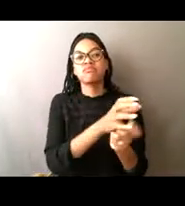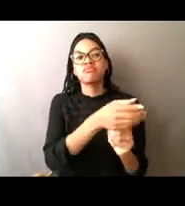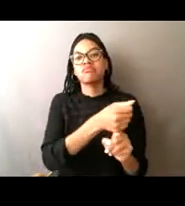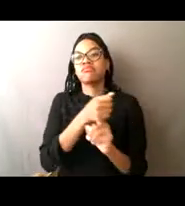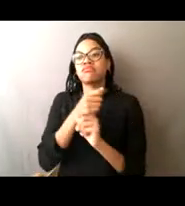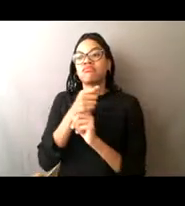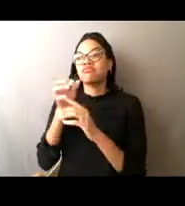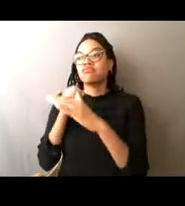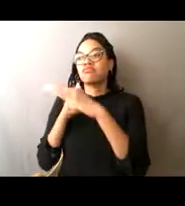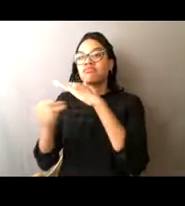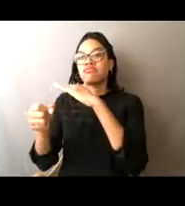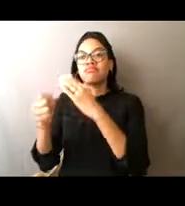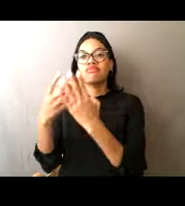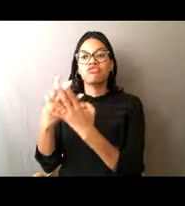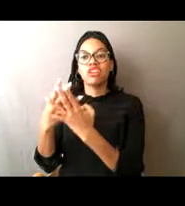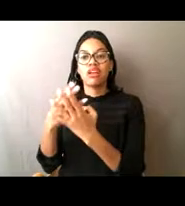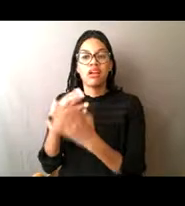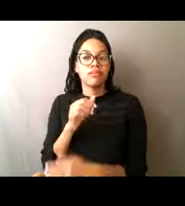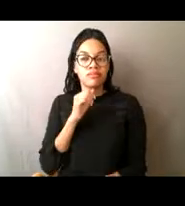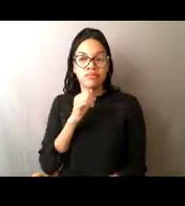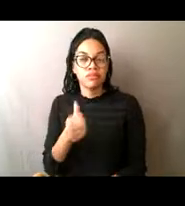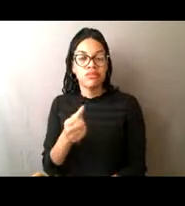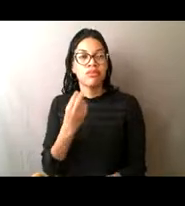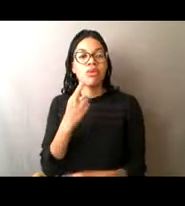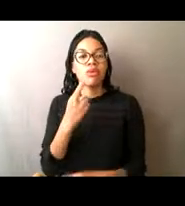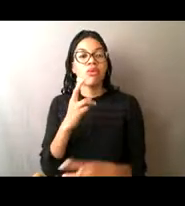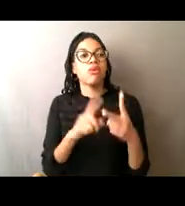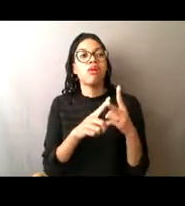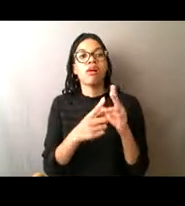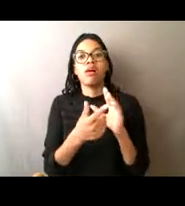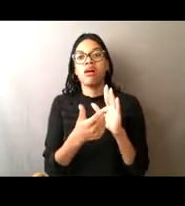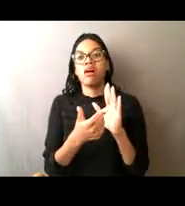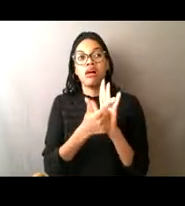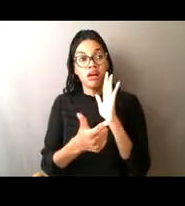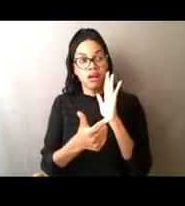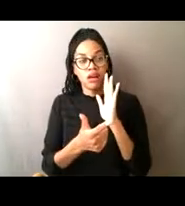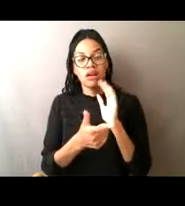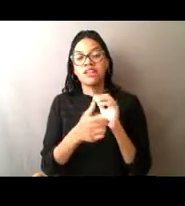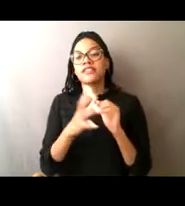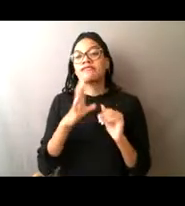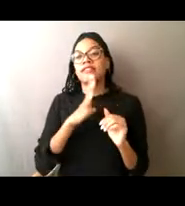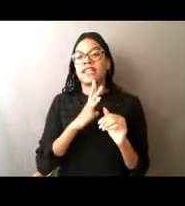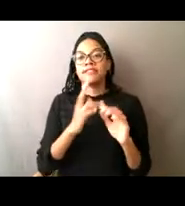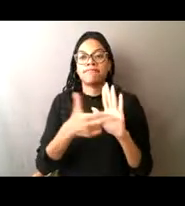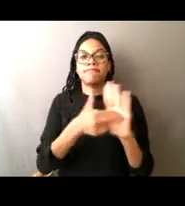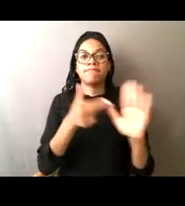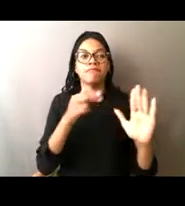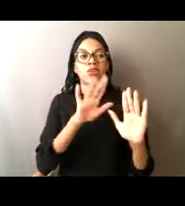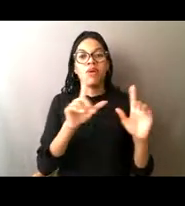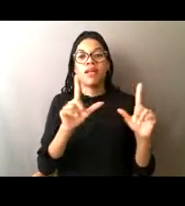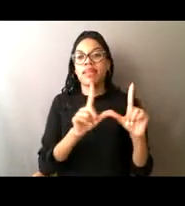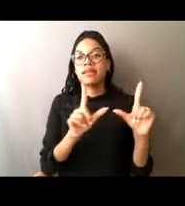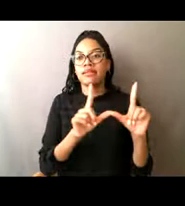on their license, we just say, you know, you took this fish, you now owe us $100 or $500, and we take the fish